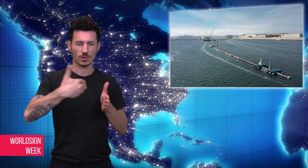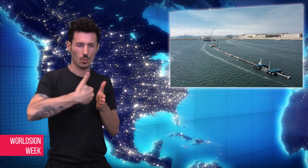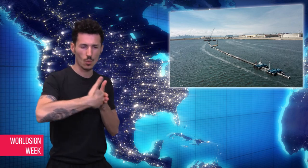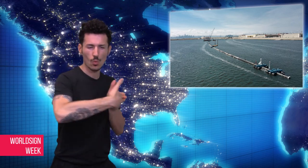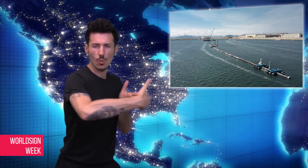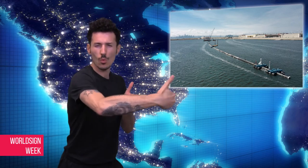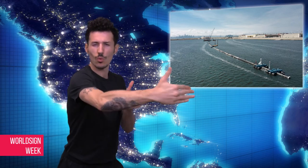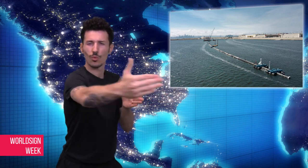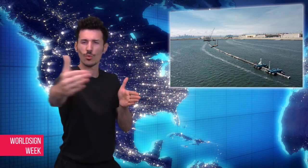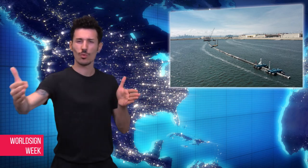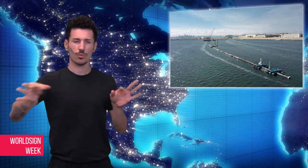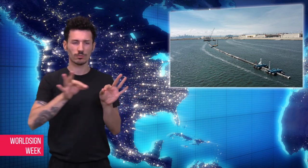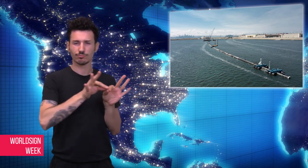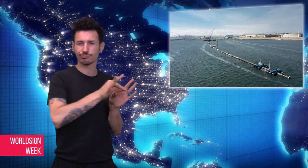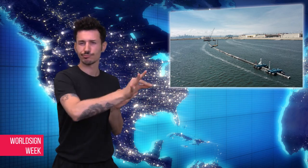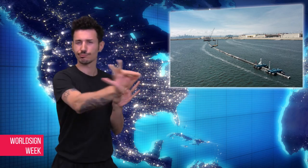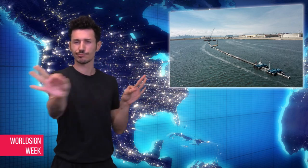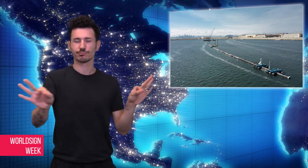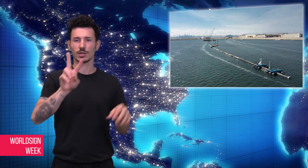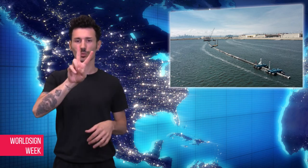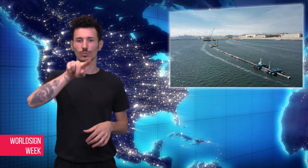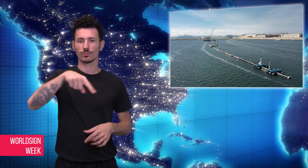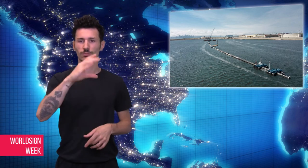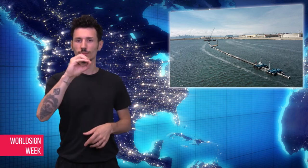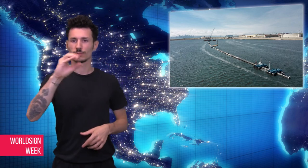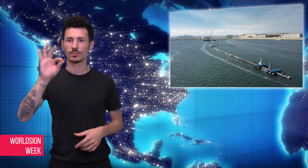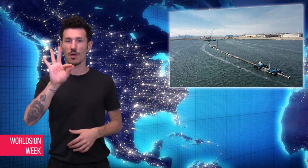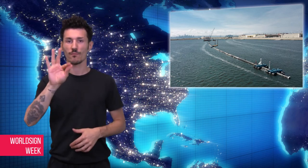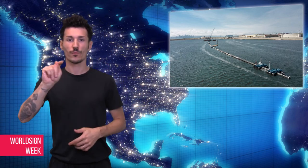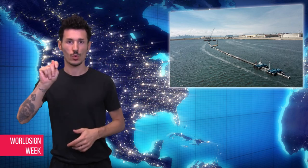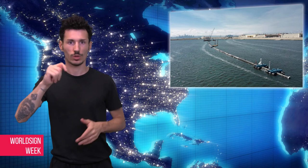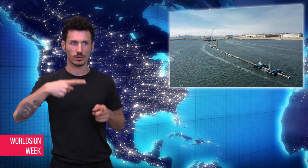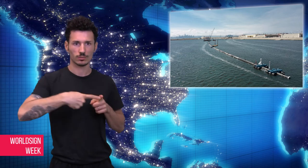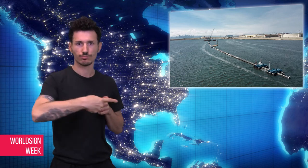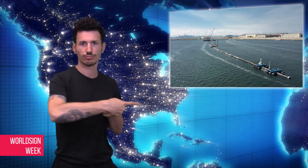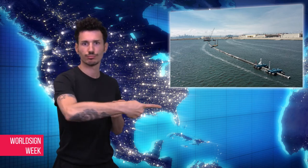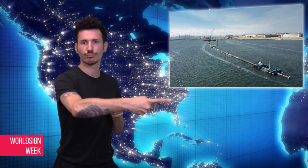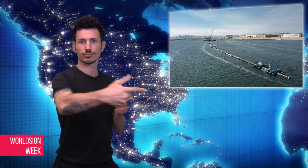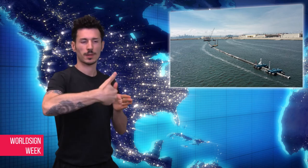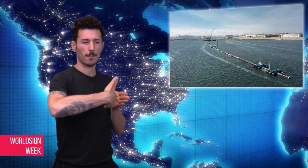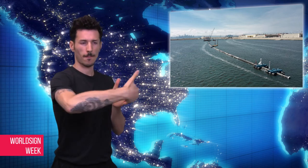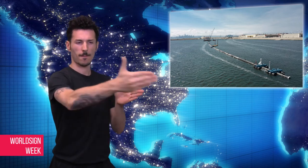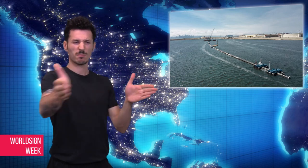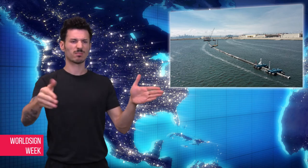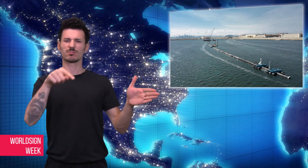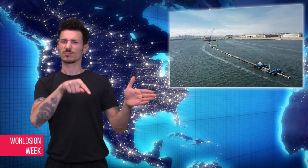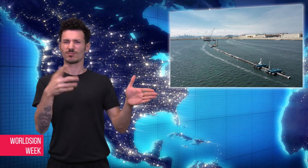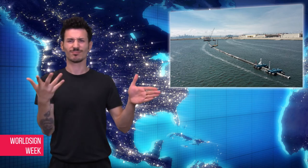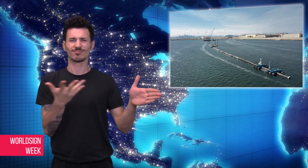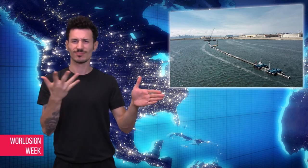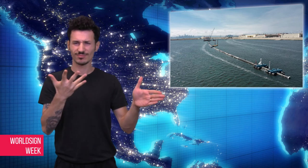Saturday that will trap plastic litter floating in the Pacific Ocean. It is a